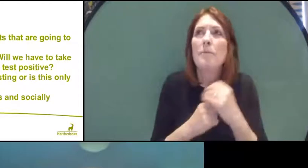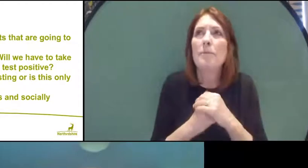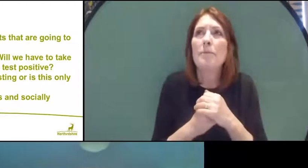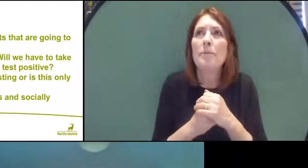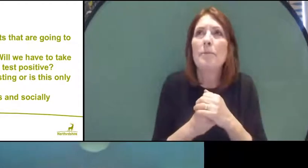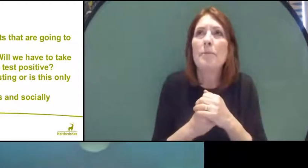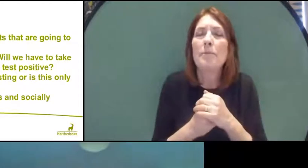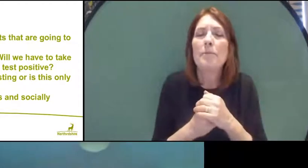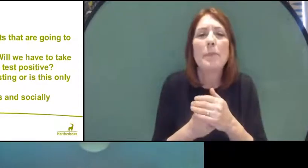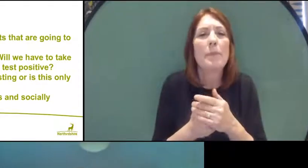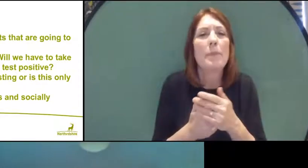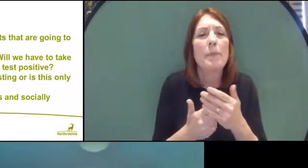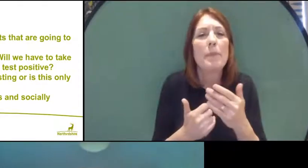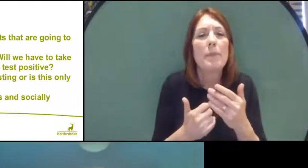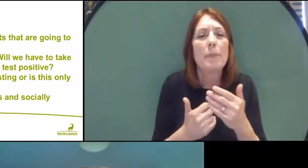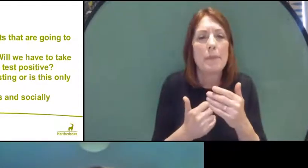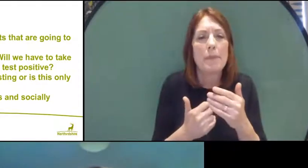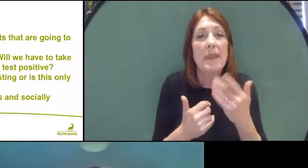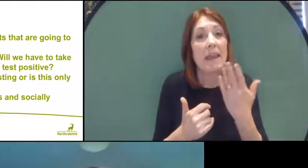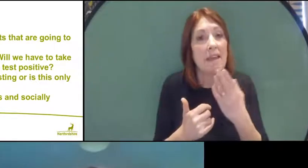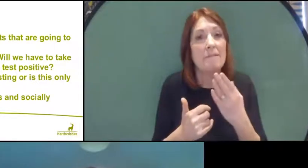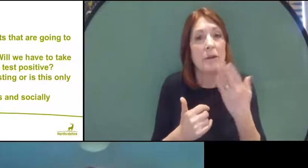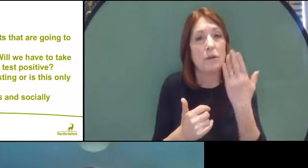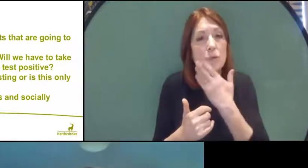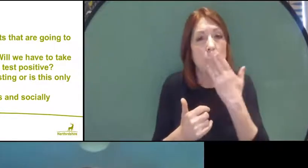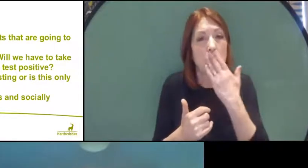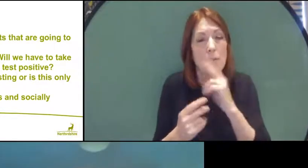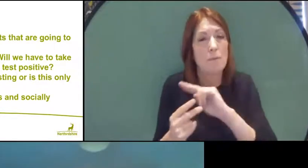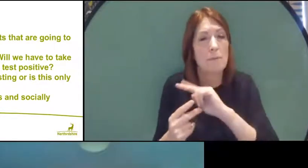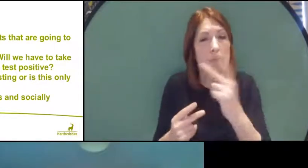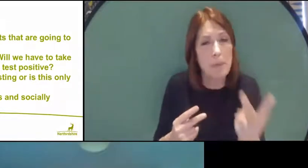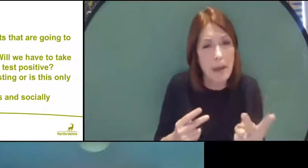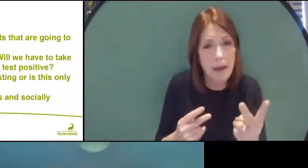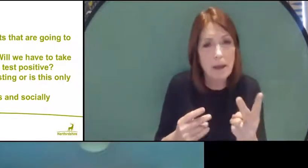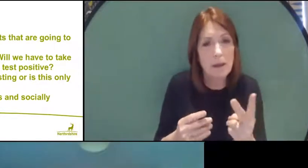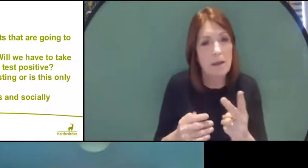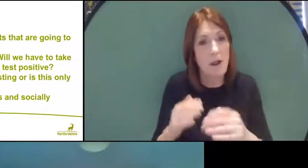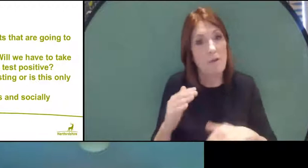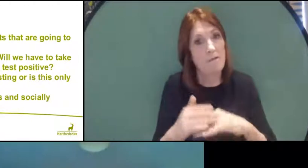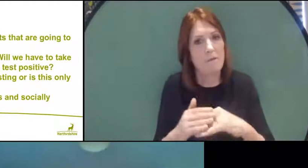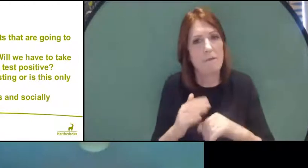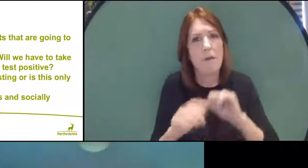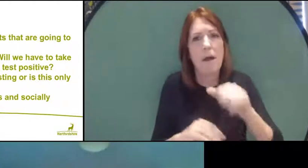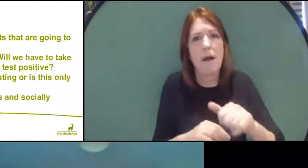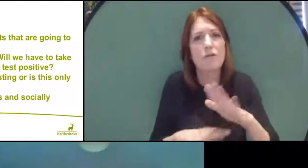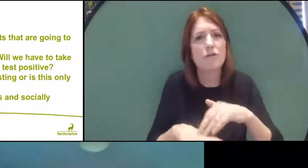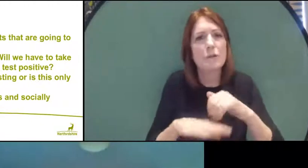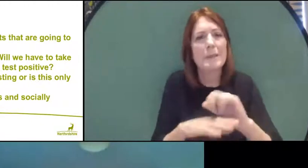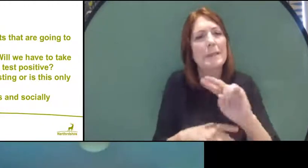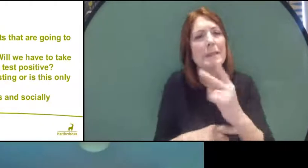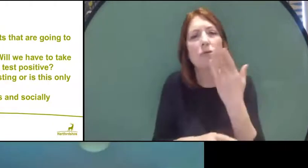had been going to return fully after Christmas, was that in secondary schools people would take